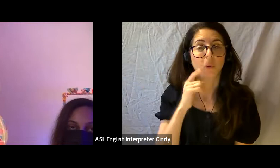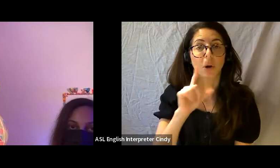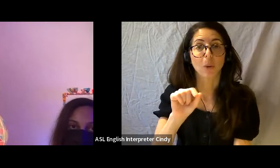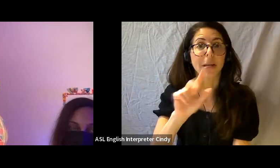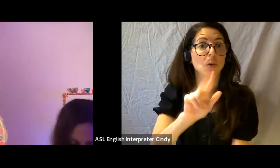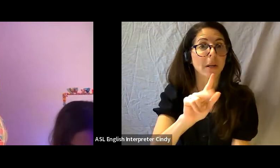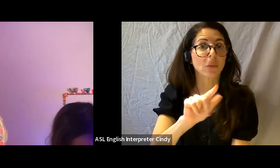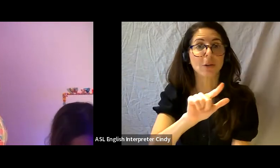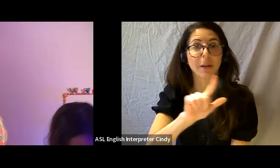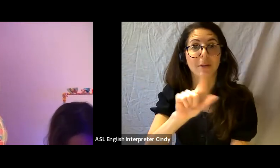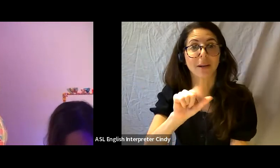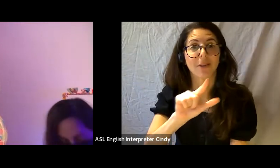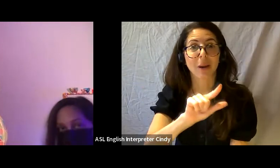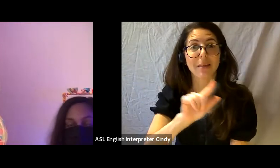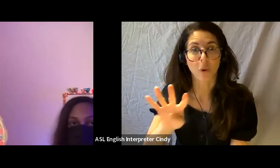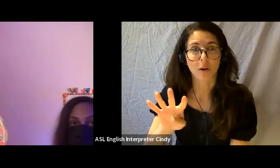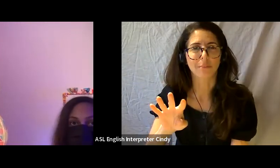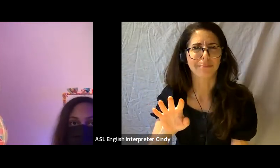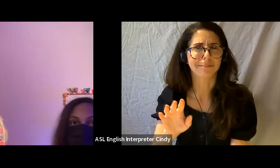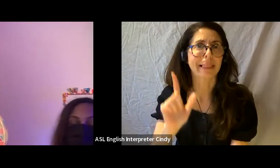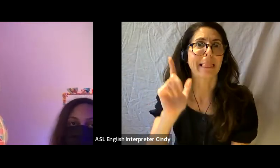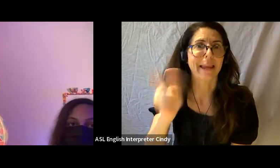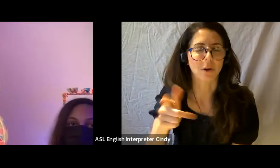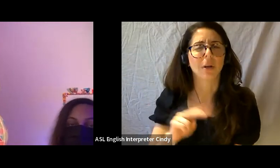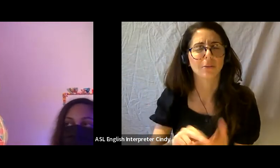So we have some time to work together to think through some of those elements